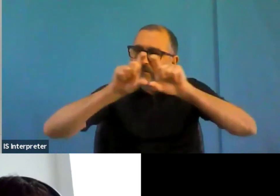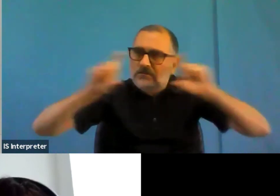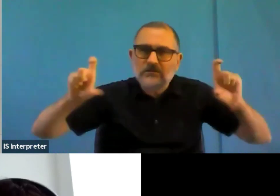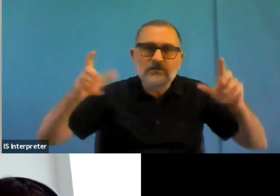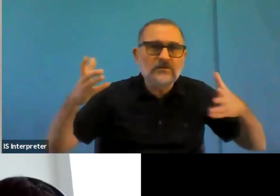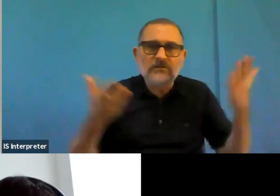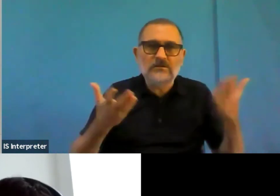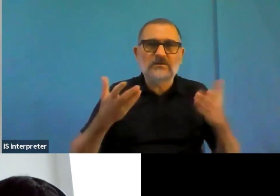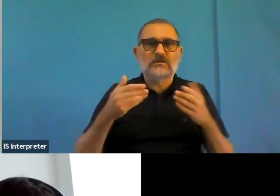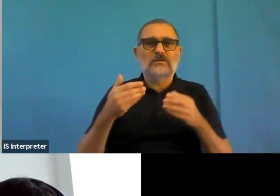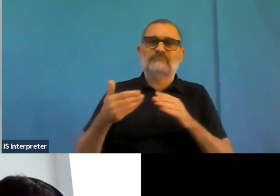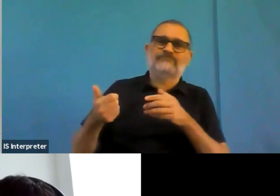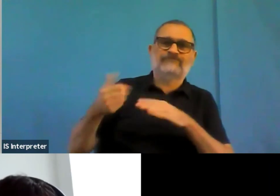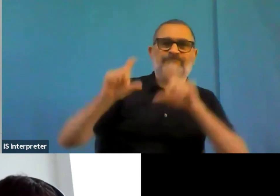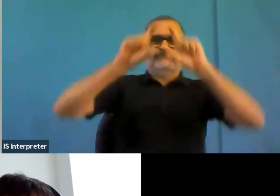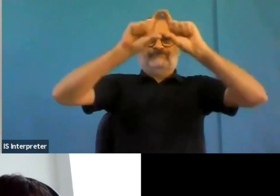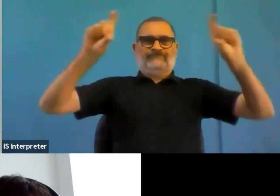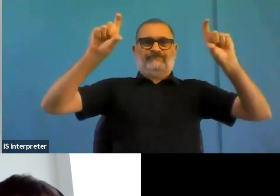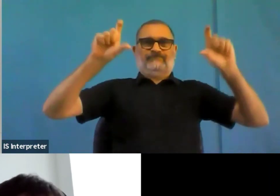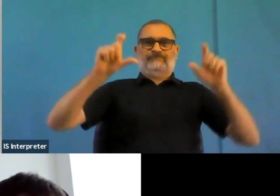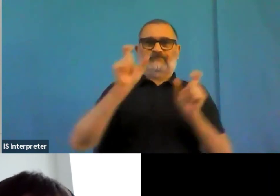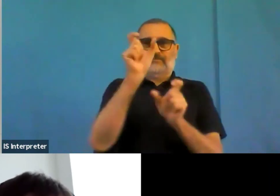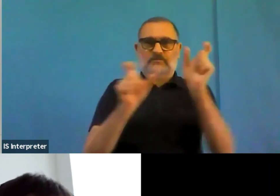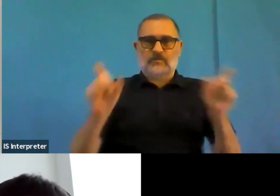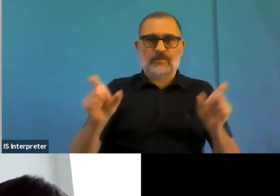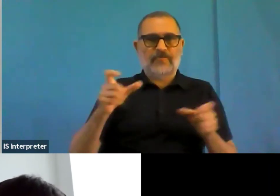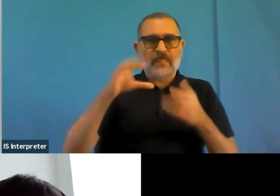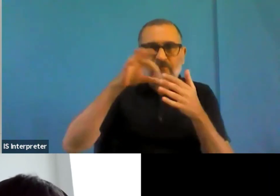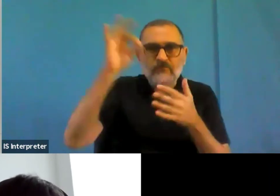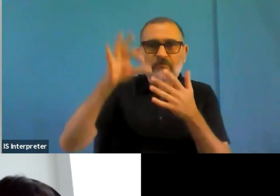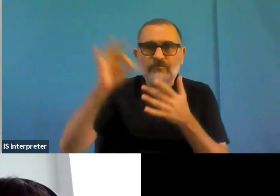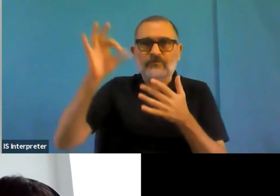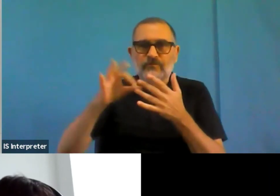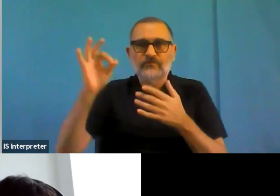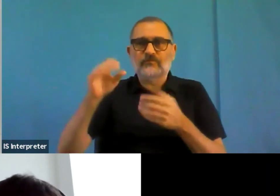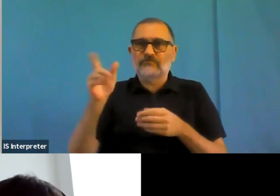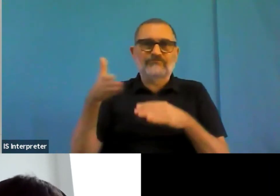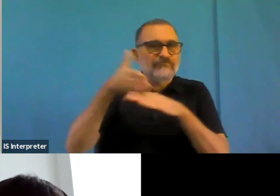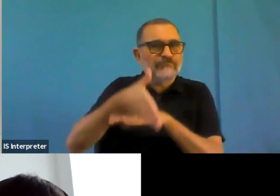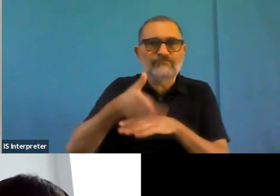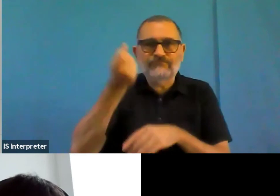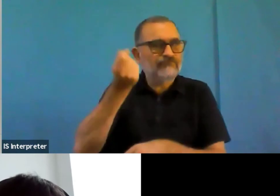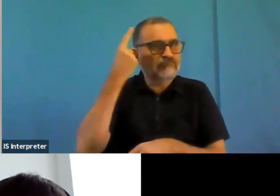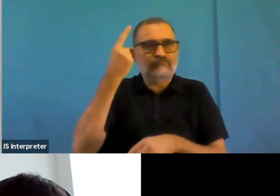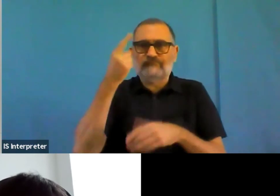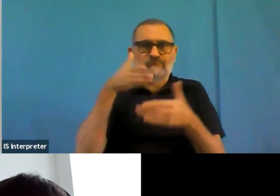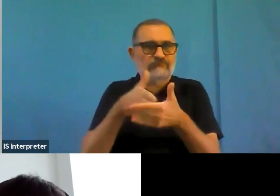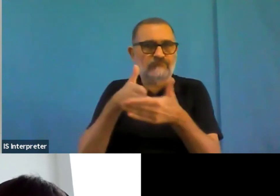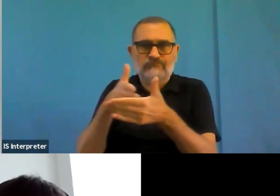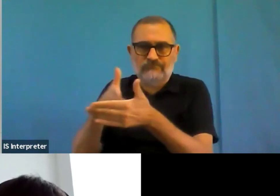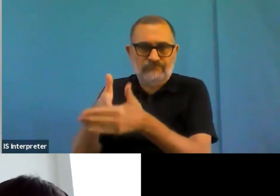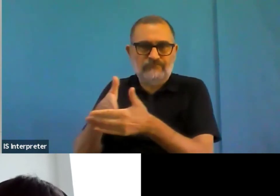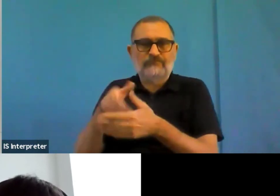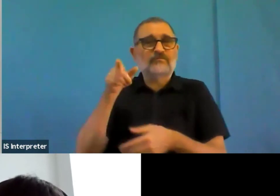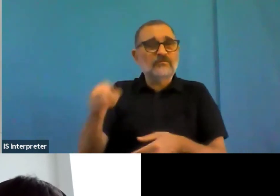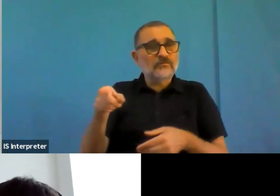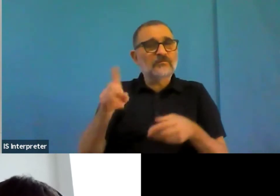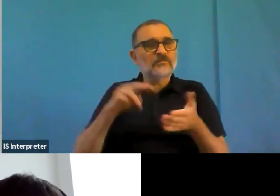That's, I see some overlaps what was mentioned by you or but by Sabina, and also plain and